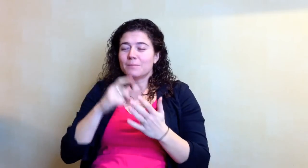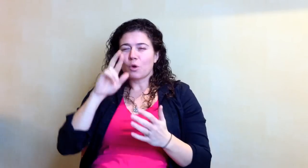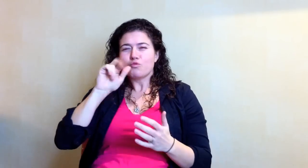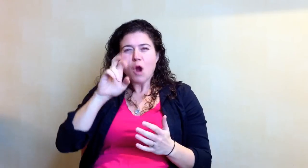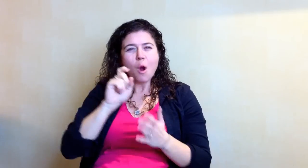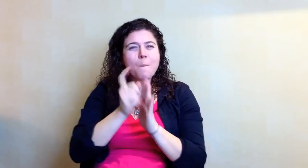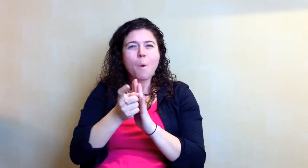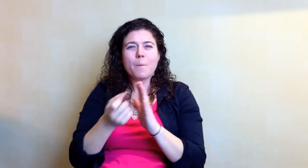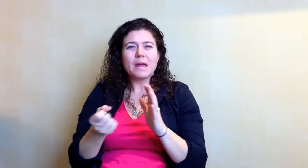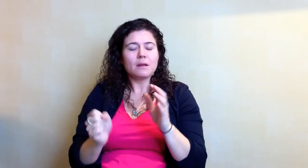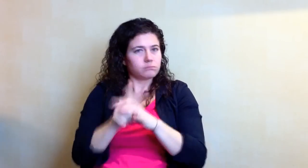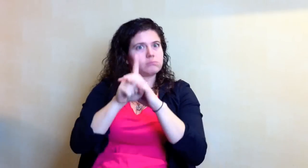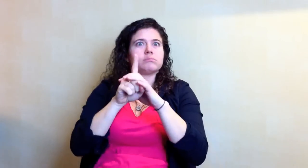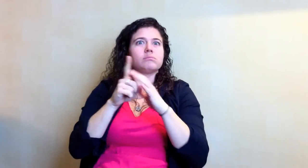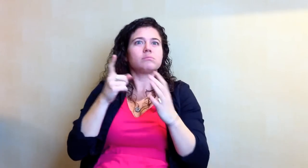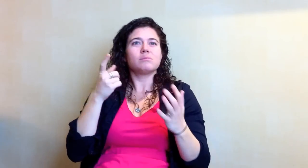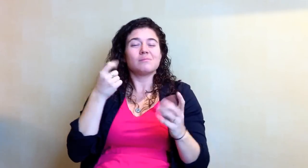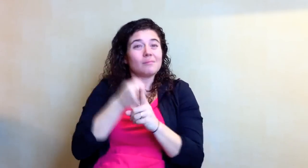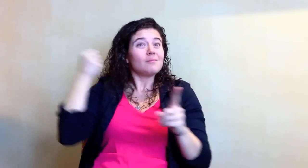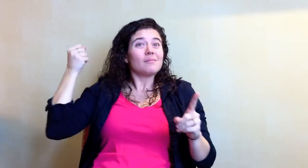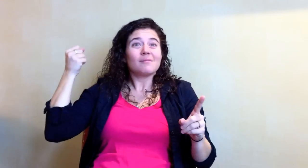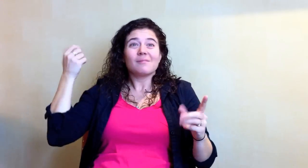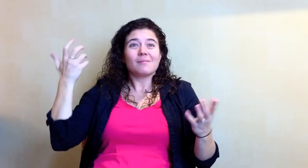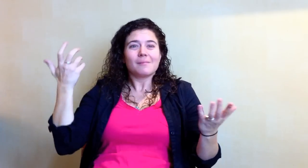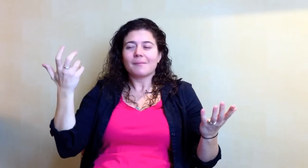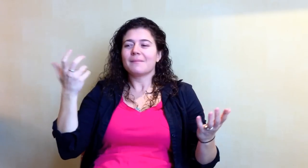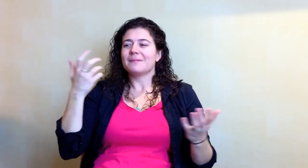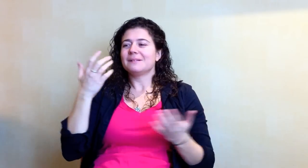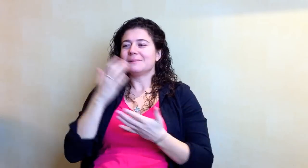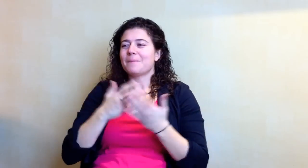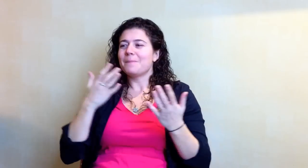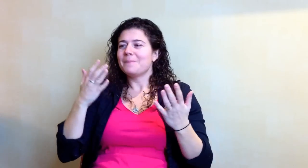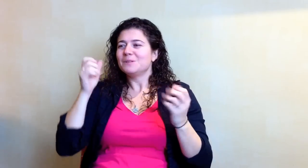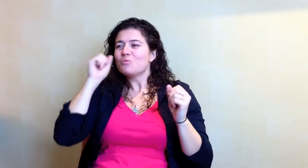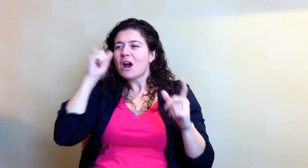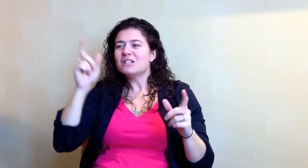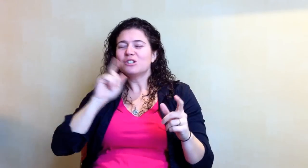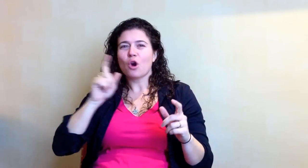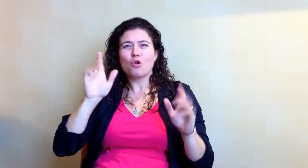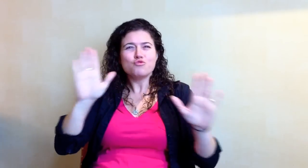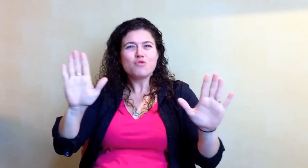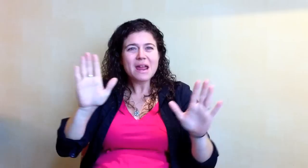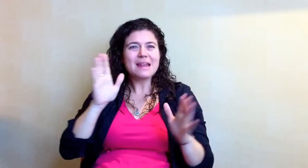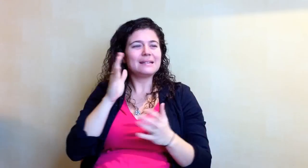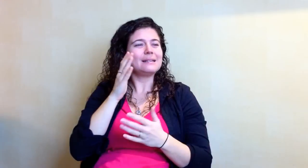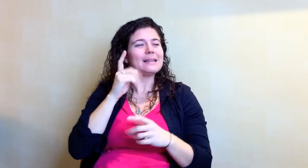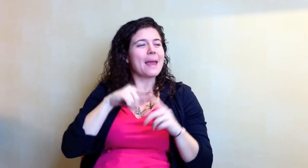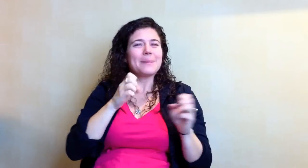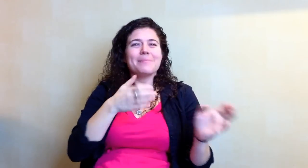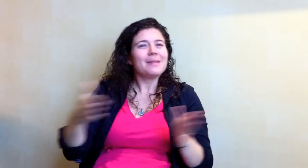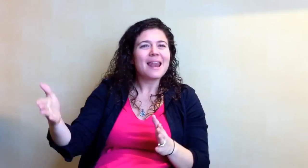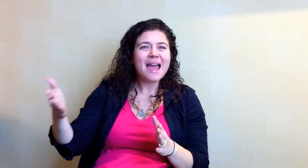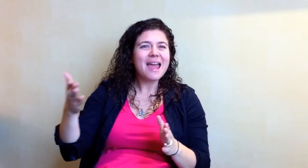Sometimes, a rare moment just appears unexpectedly. Some surprises are great. It cannot be planned.